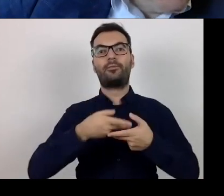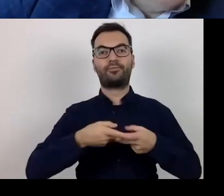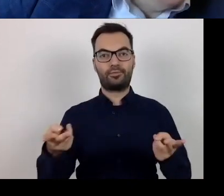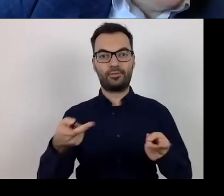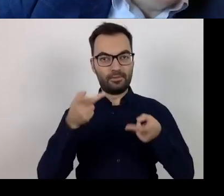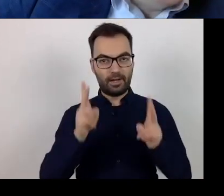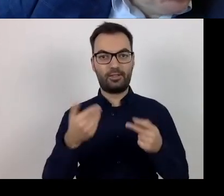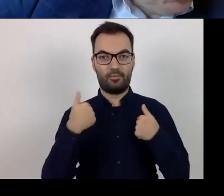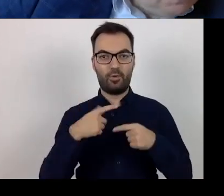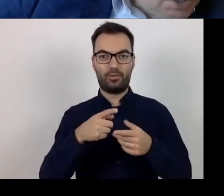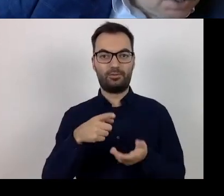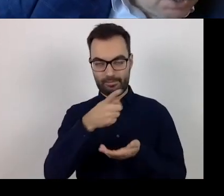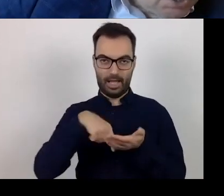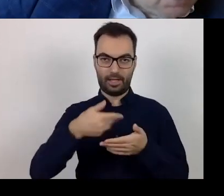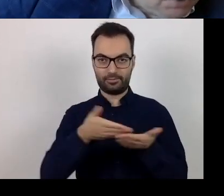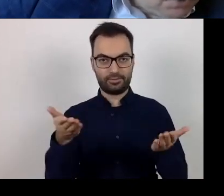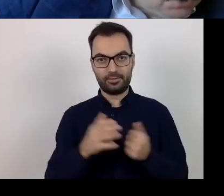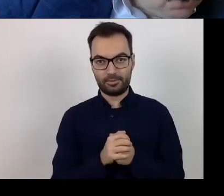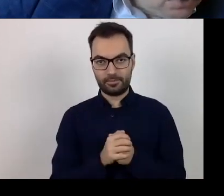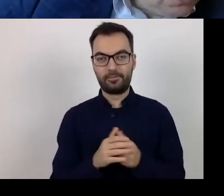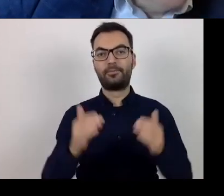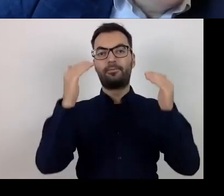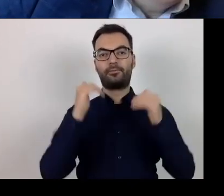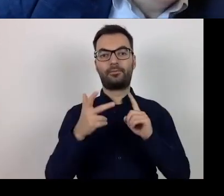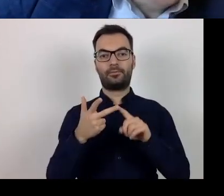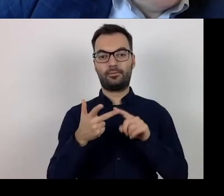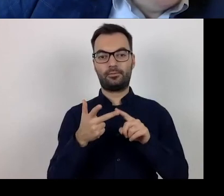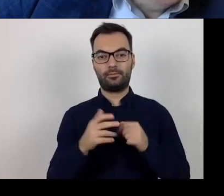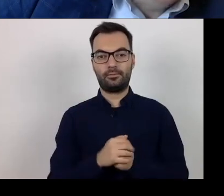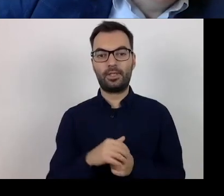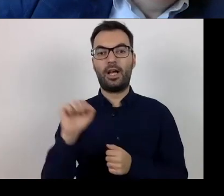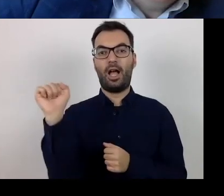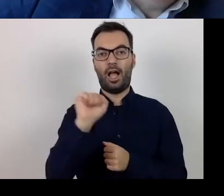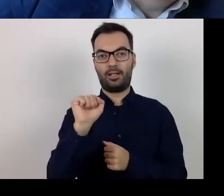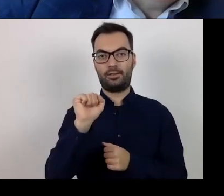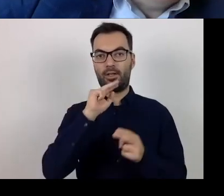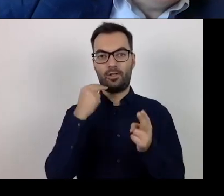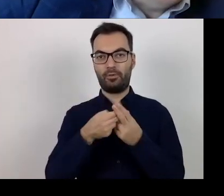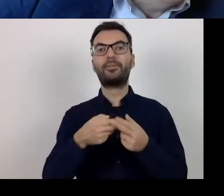In question three, the correct answer is "A".